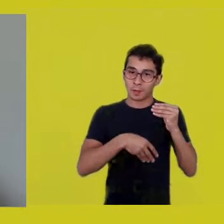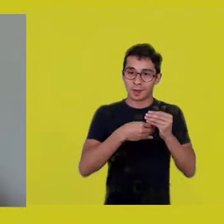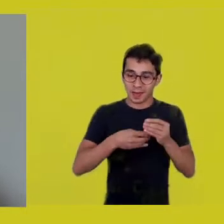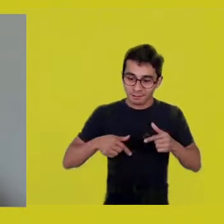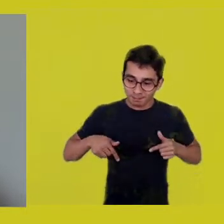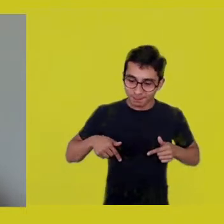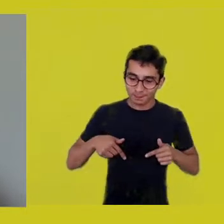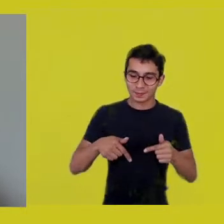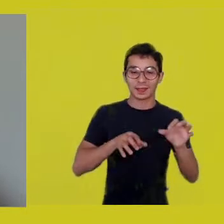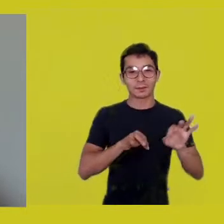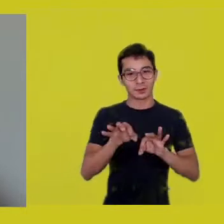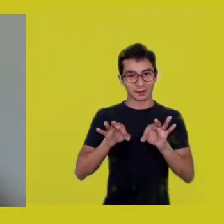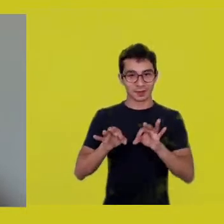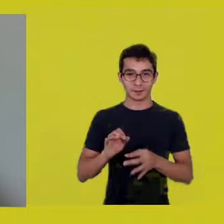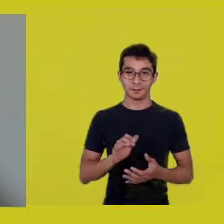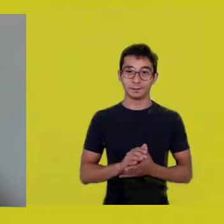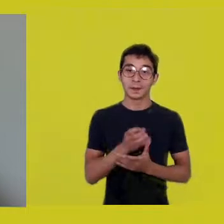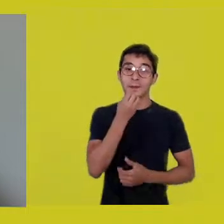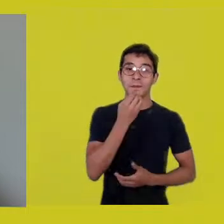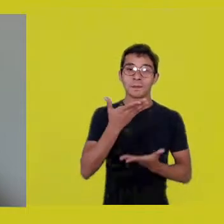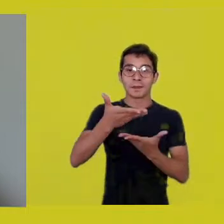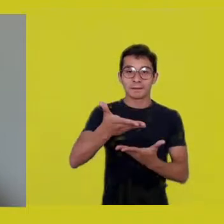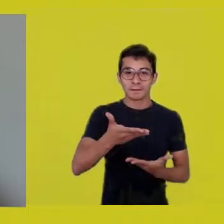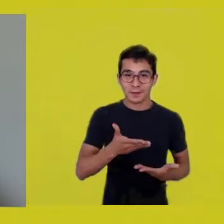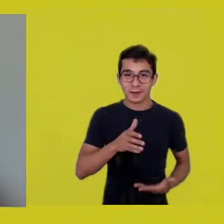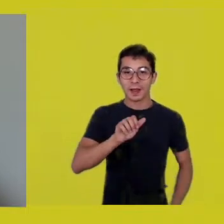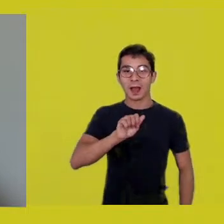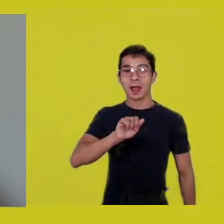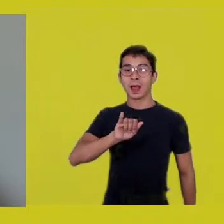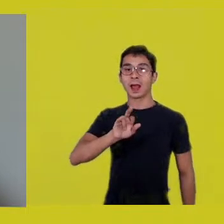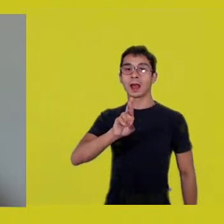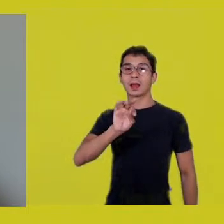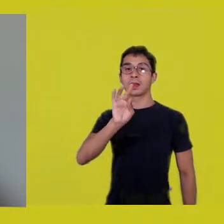Ailton, welcome, you may speak.